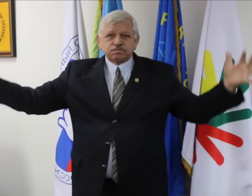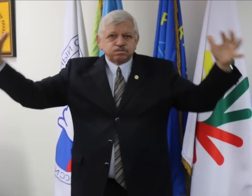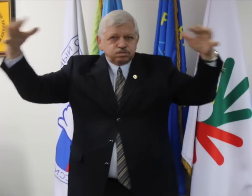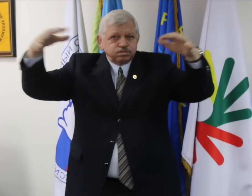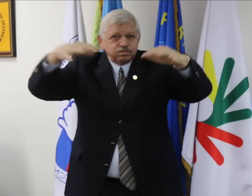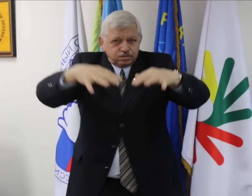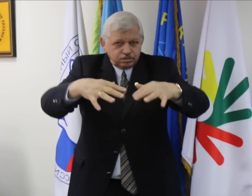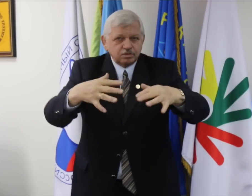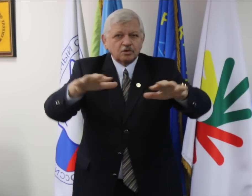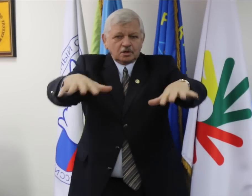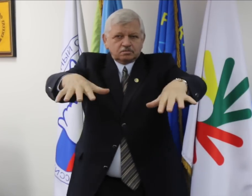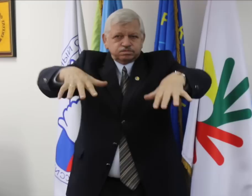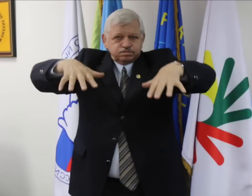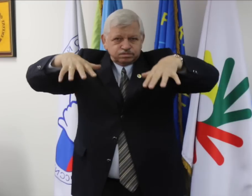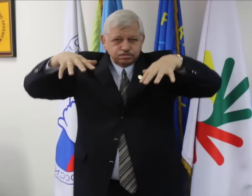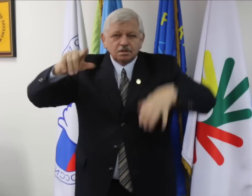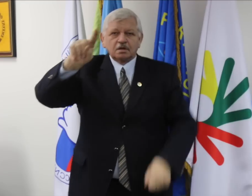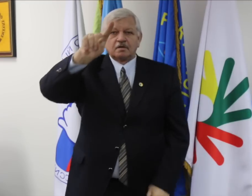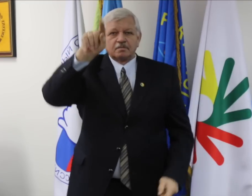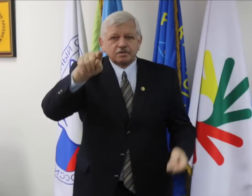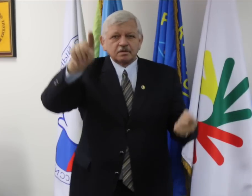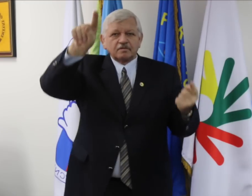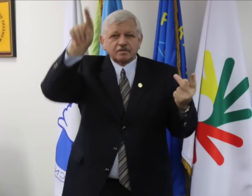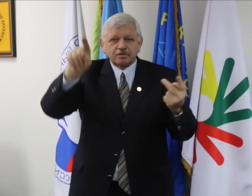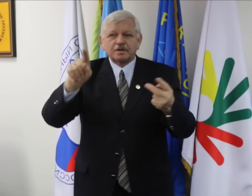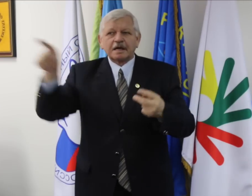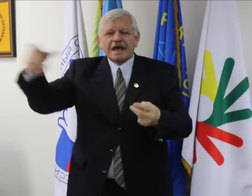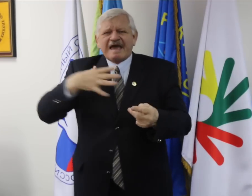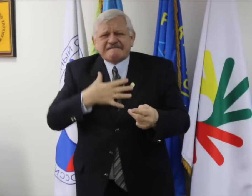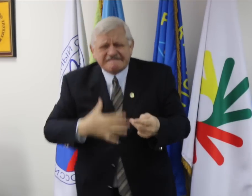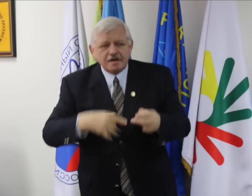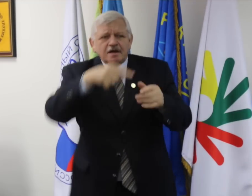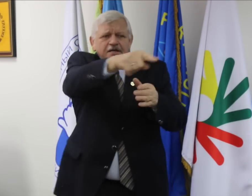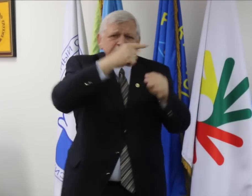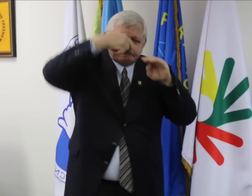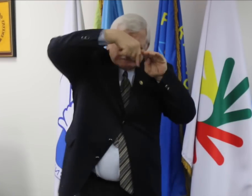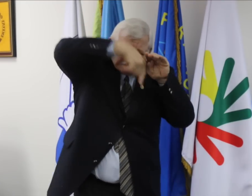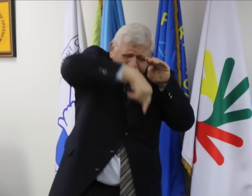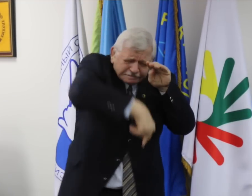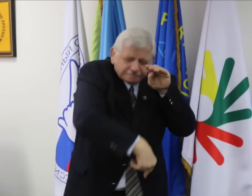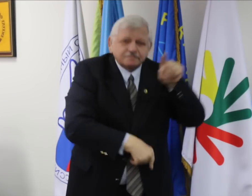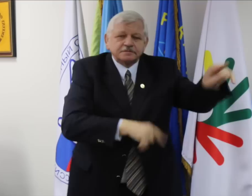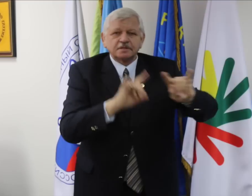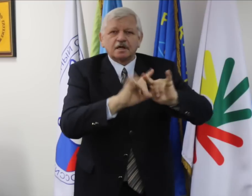asking us numerous of questions.